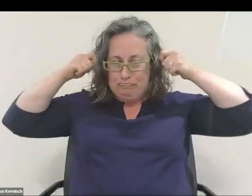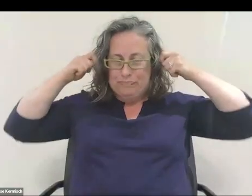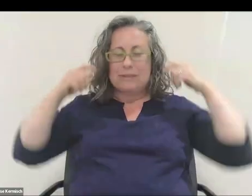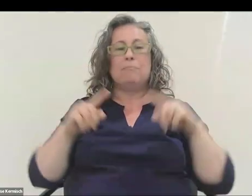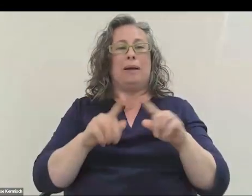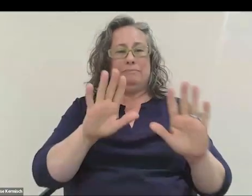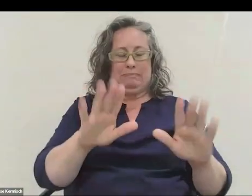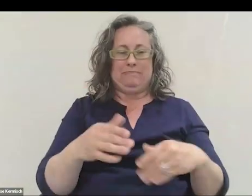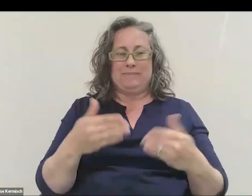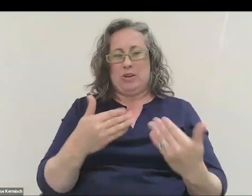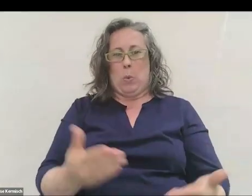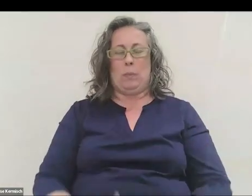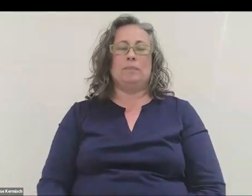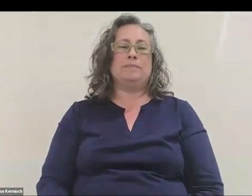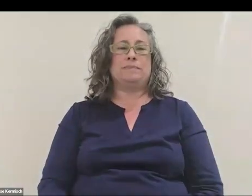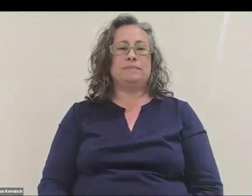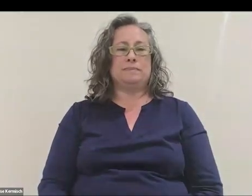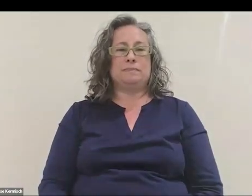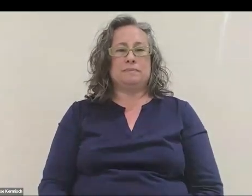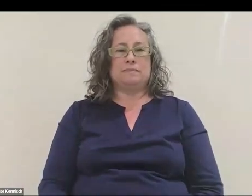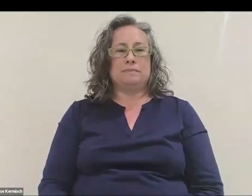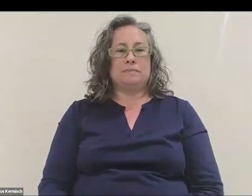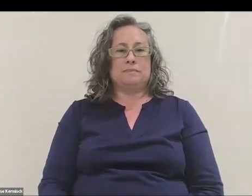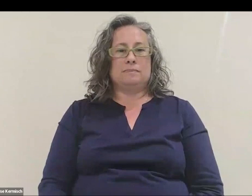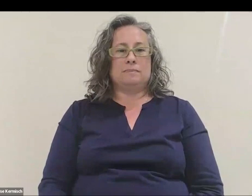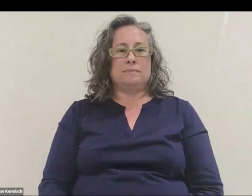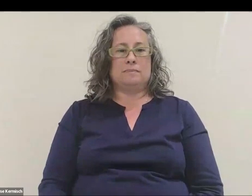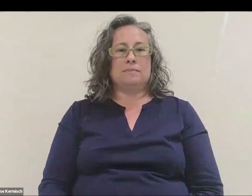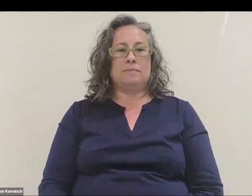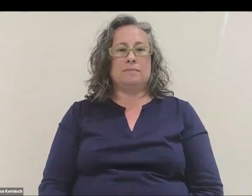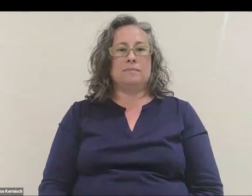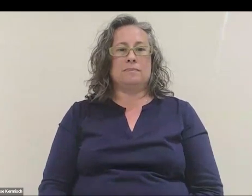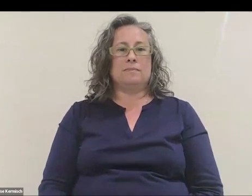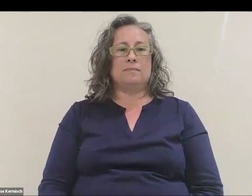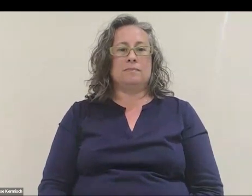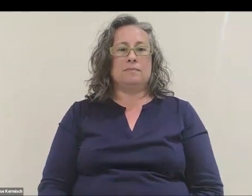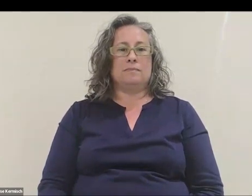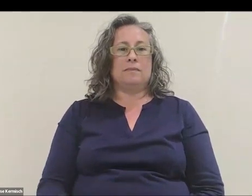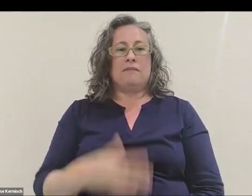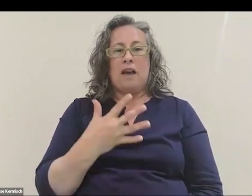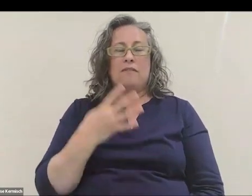Here we go. Five, four, three, two, one.